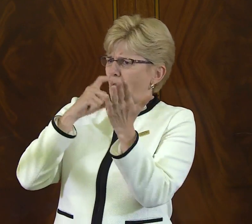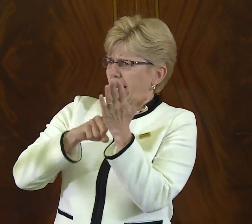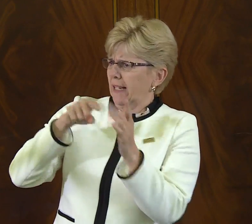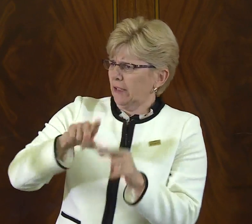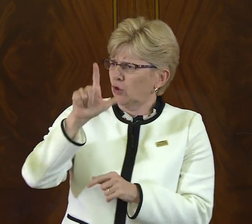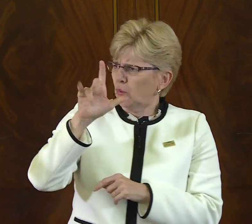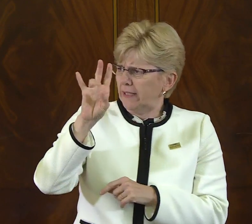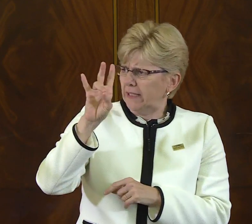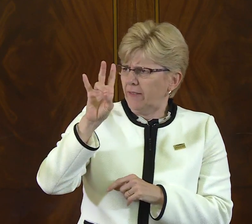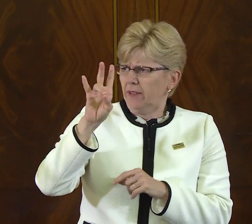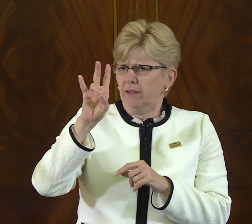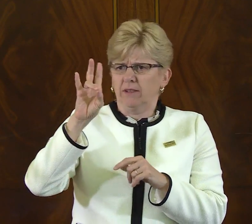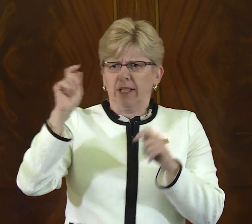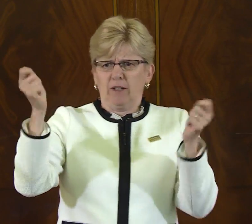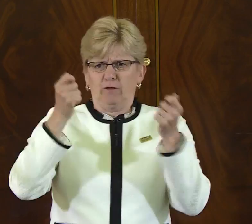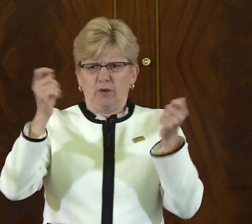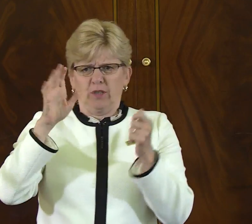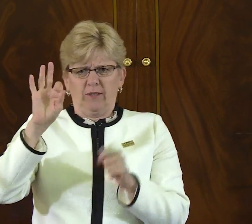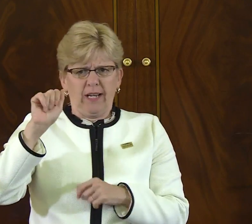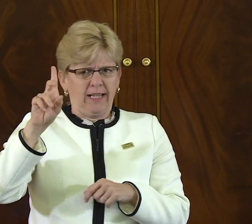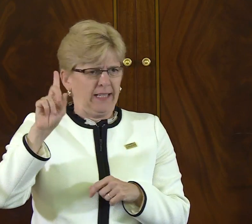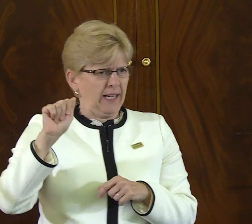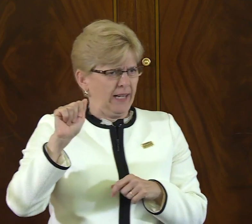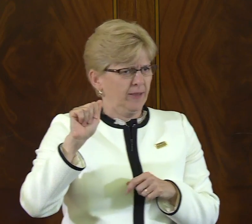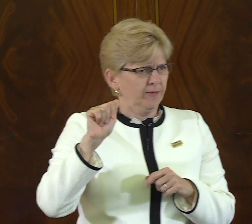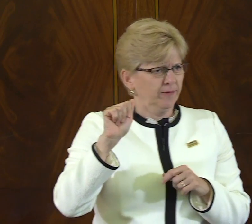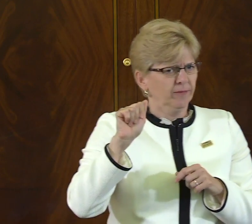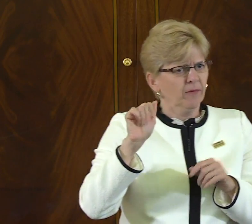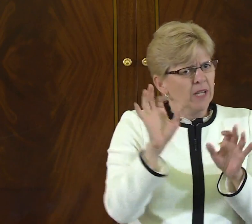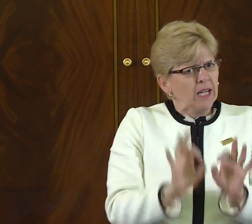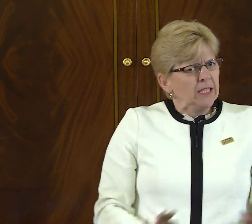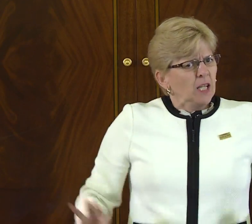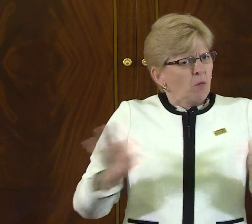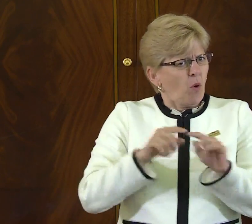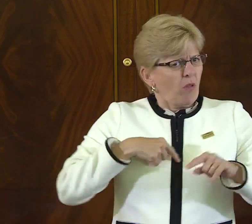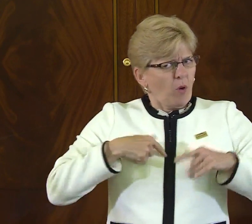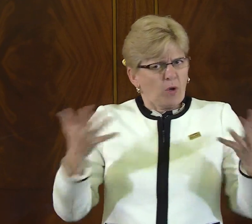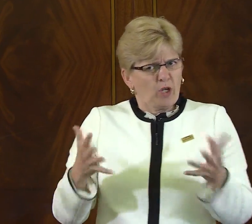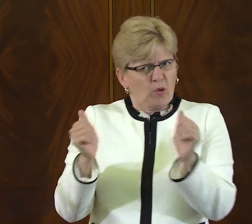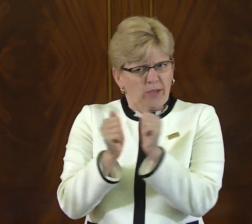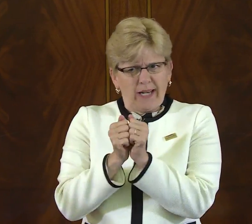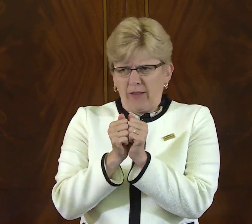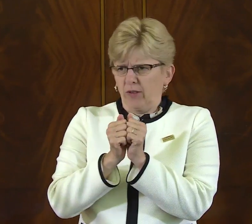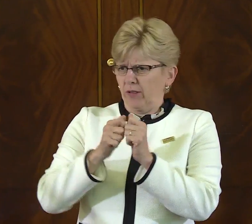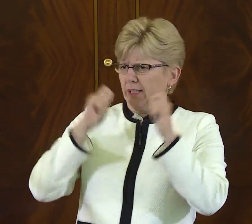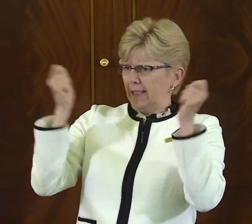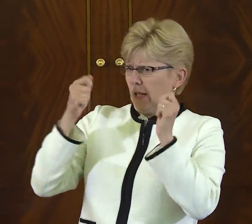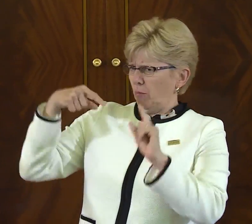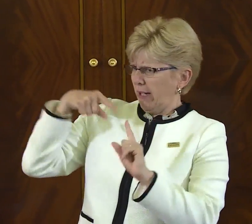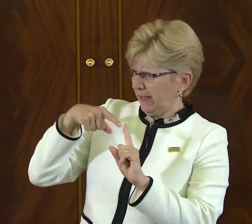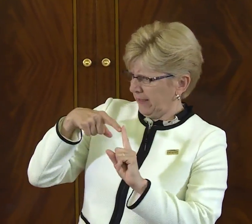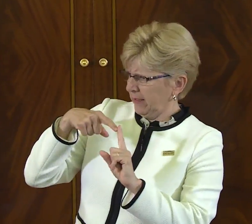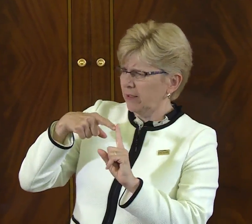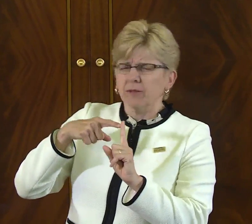I do want to thank the Library of Congress for recognizing this 27th anniversary of the Americans with Disabilities Act.